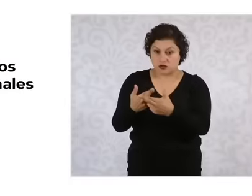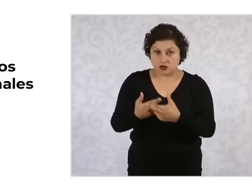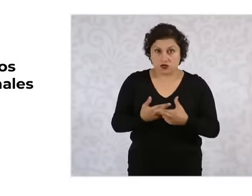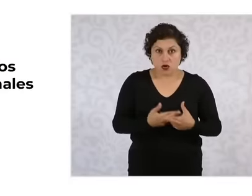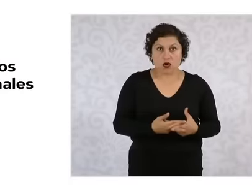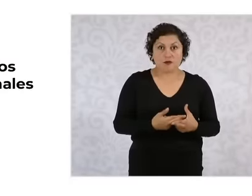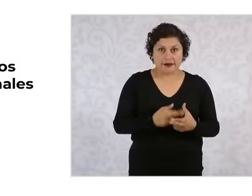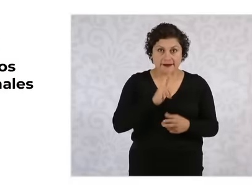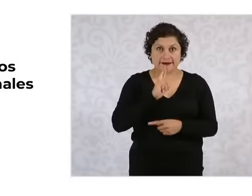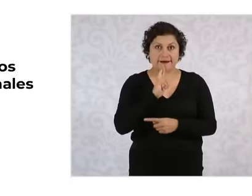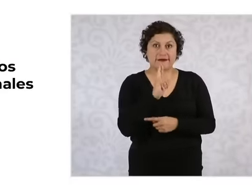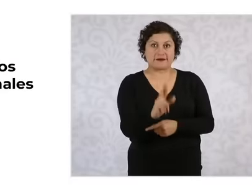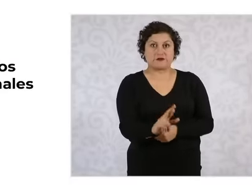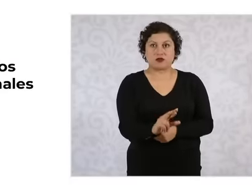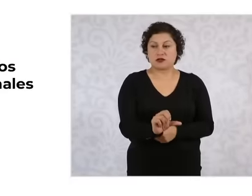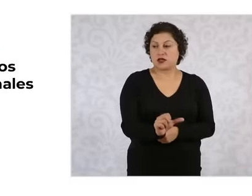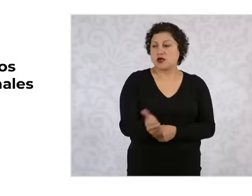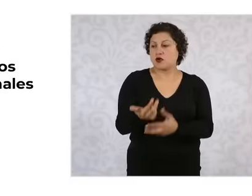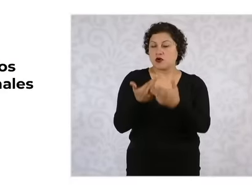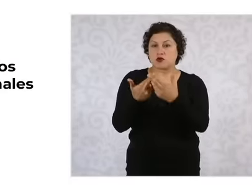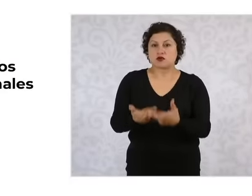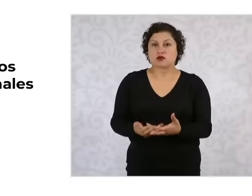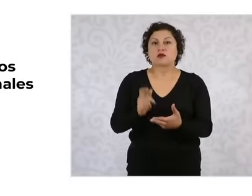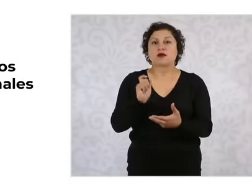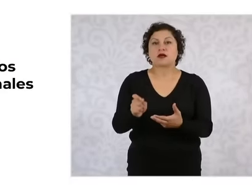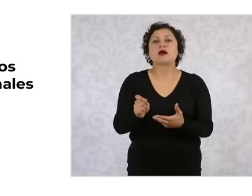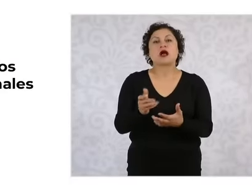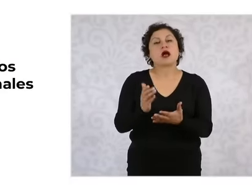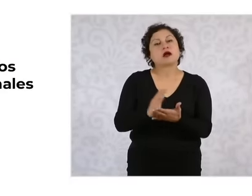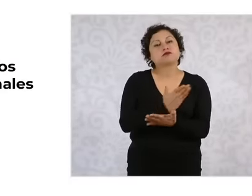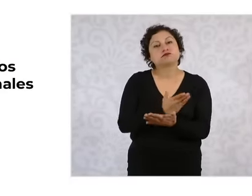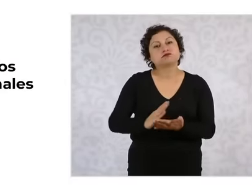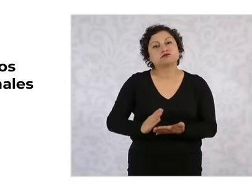natural quotient these are distributed among the parties that have the largest remainder of